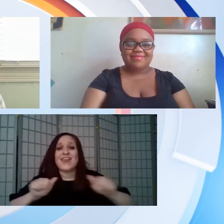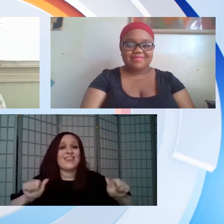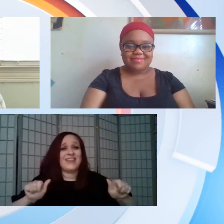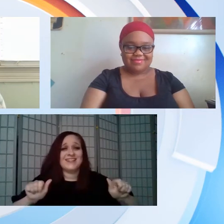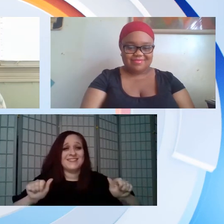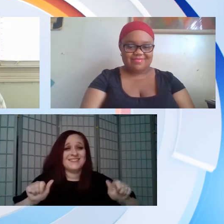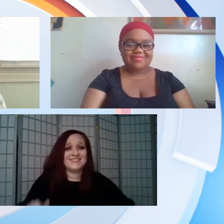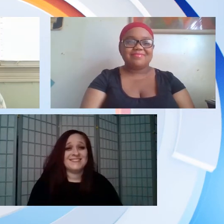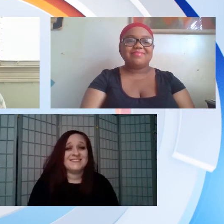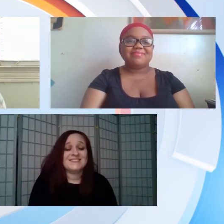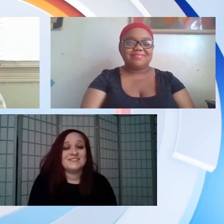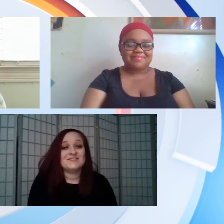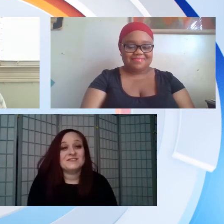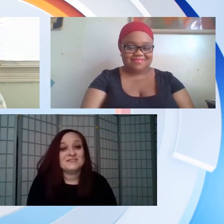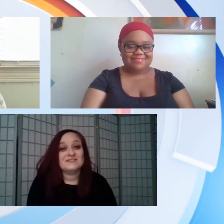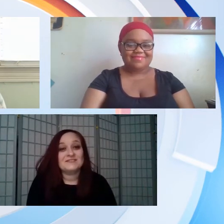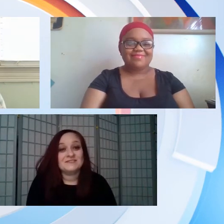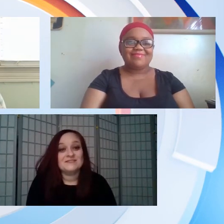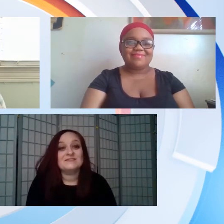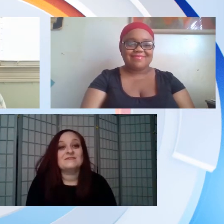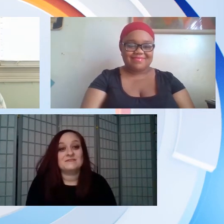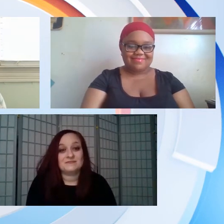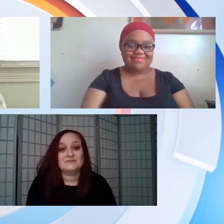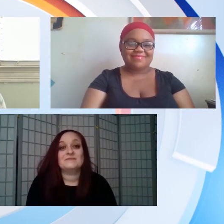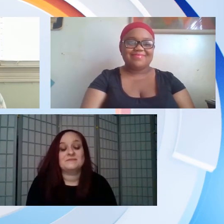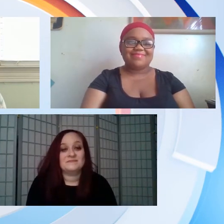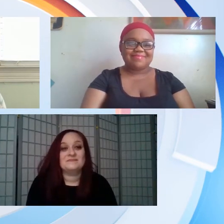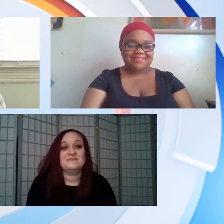and that way the person can be successful in any position that they are offered